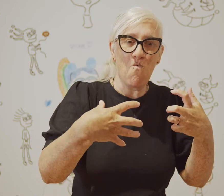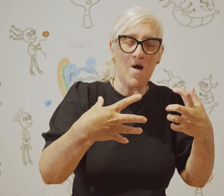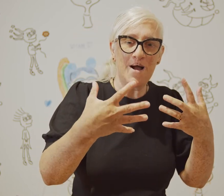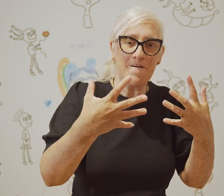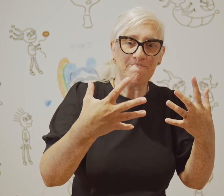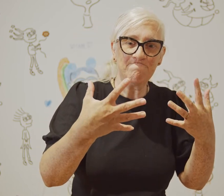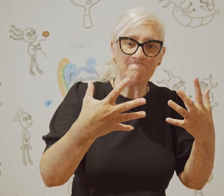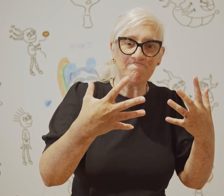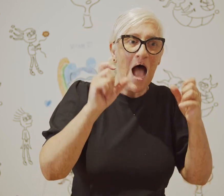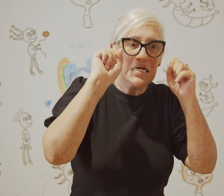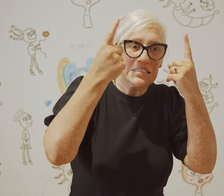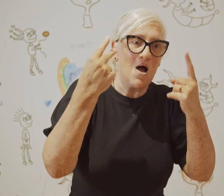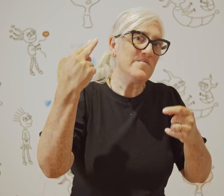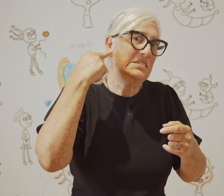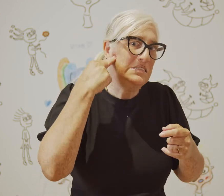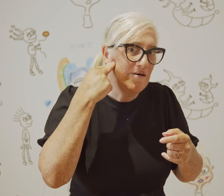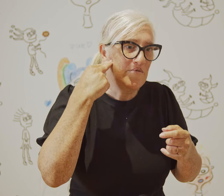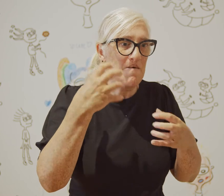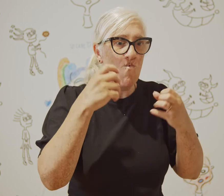I think people come away with a greater understanding